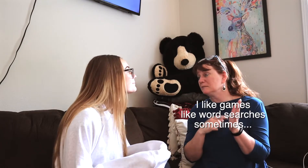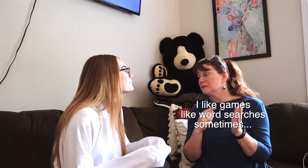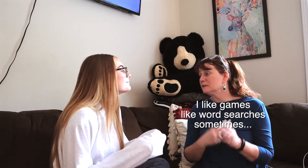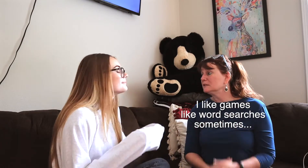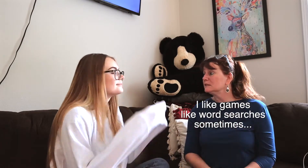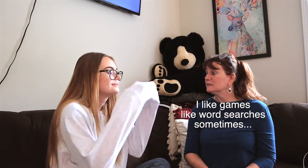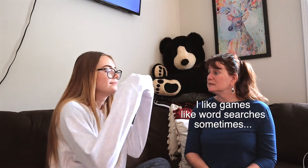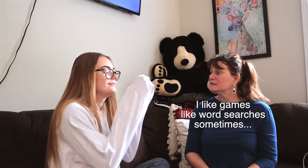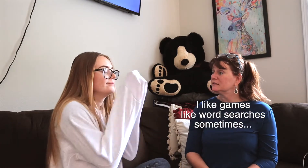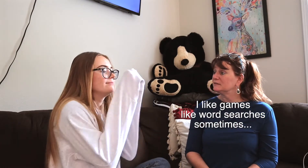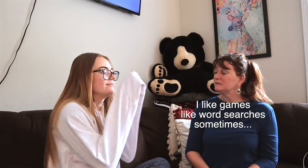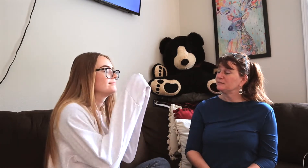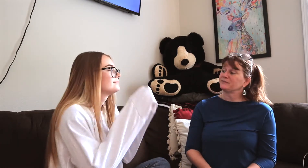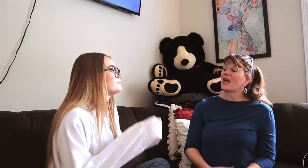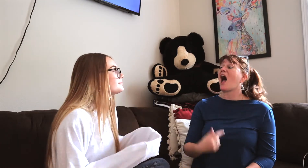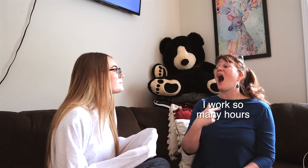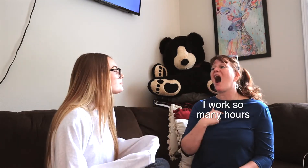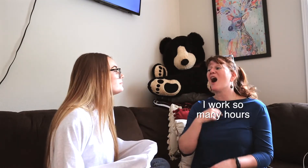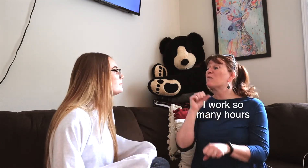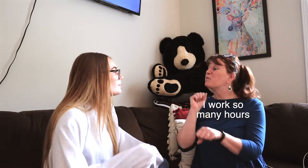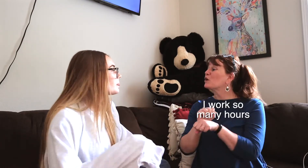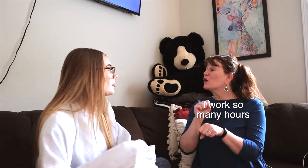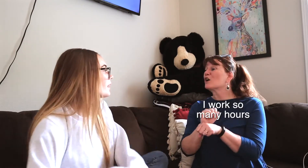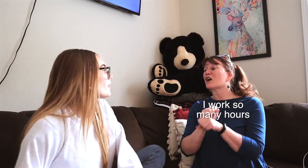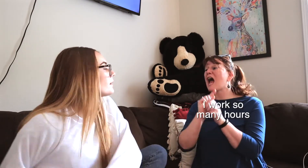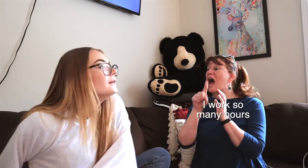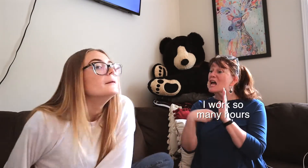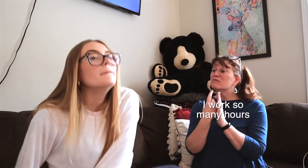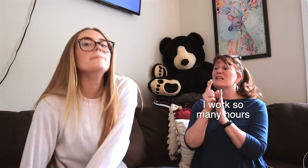*studio audience cheer*